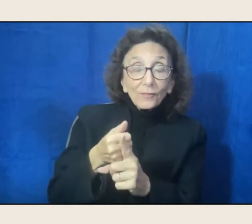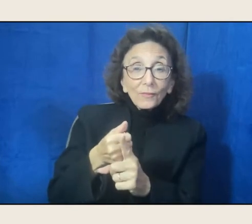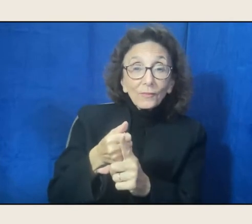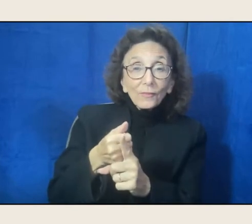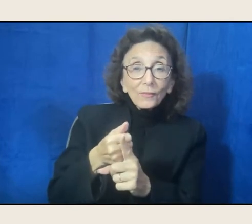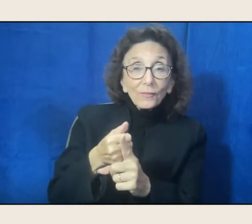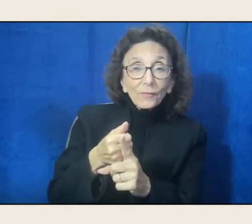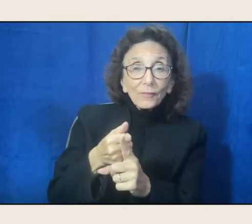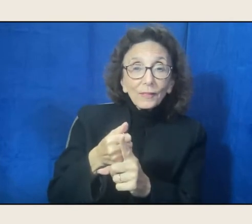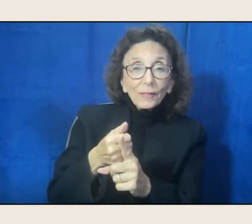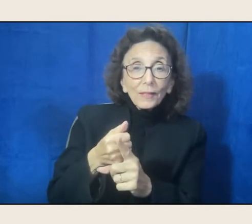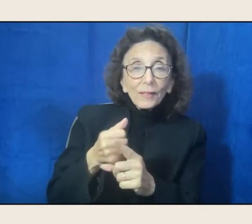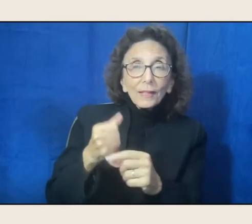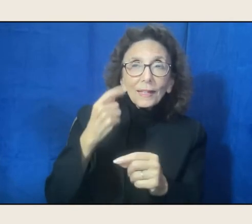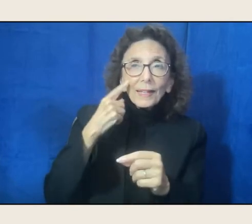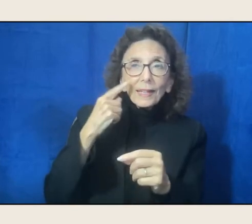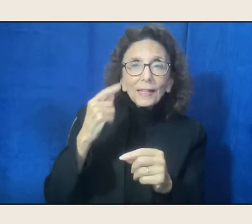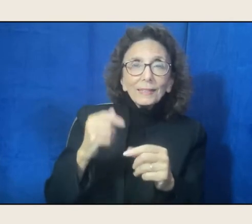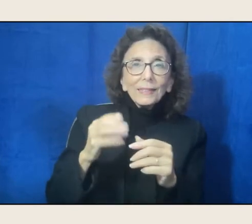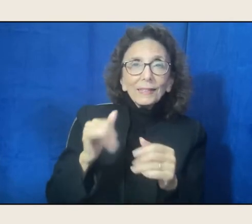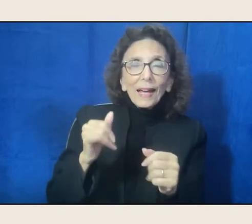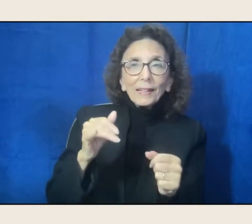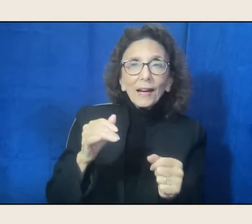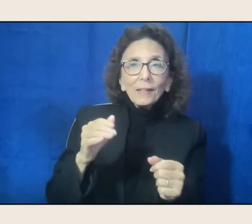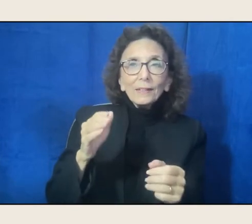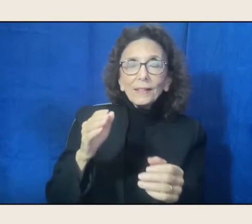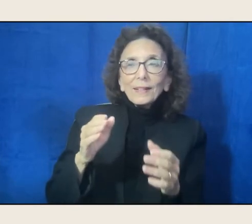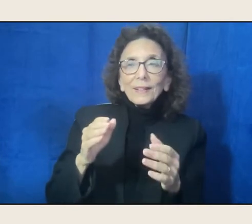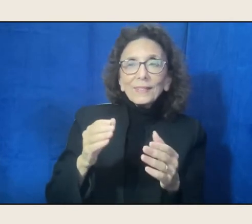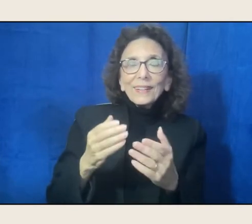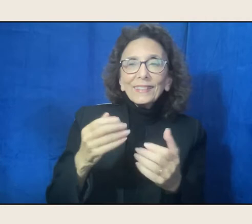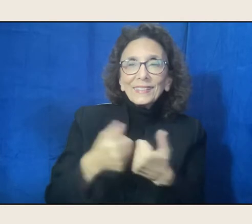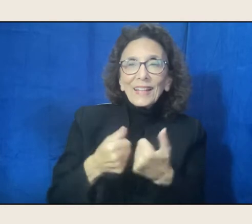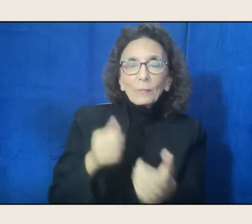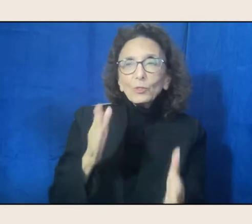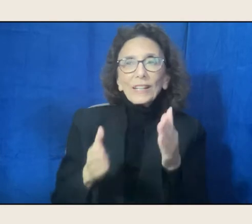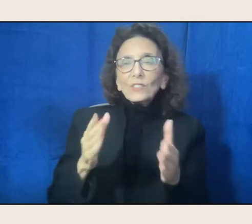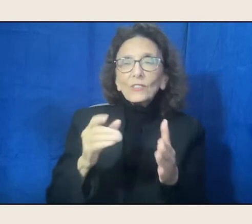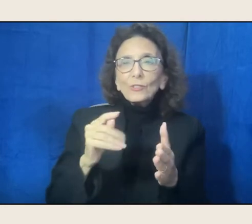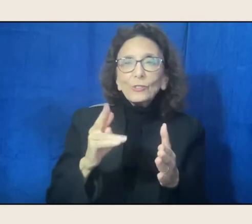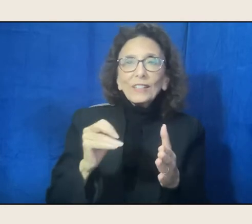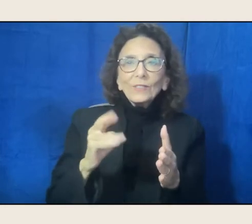it's like a transformer station, and you've got all kinds of time running through it,